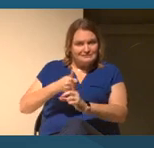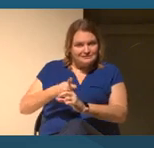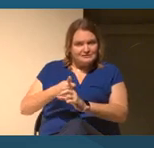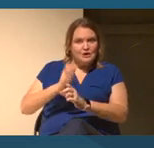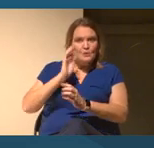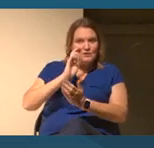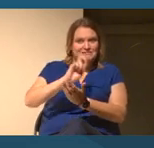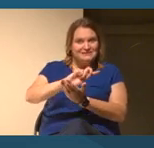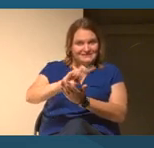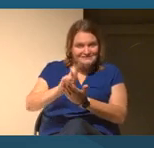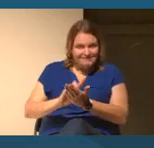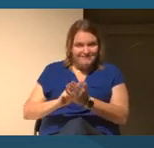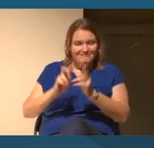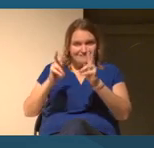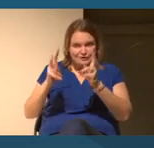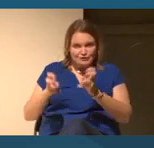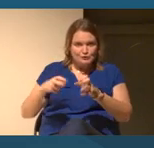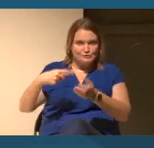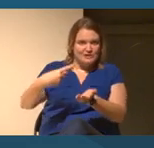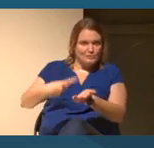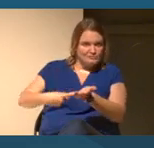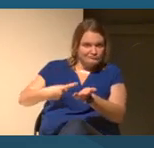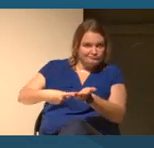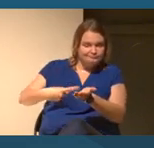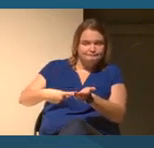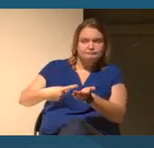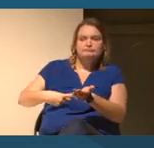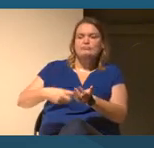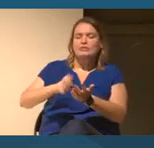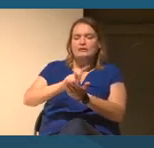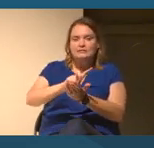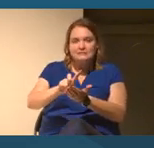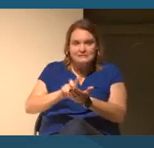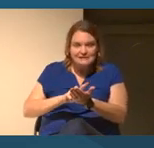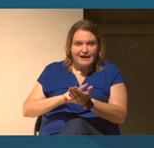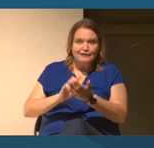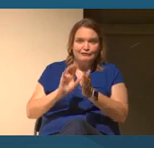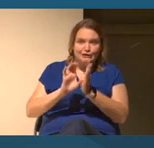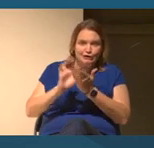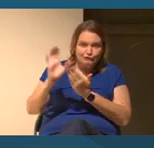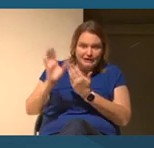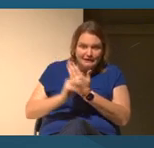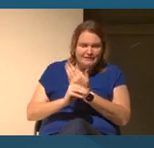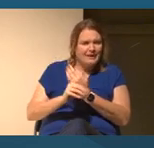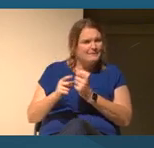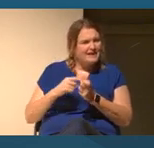the topic, design the the curricula and then Carrie, what are we up to now about?